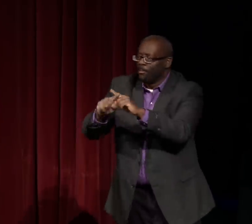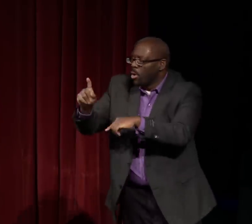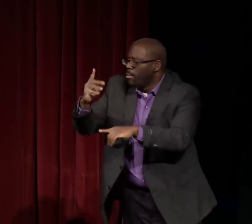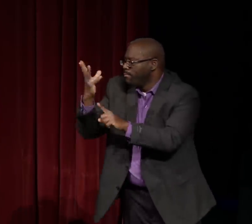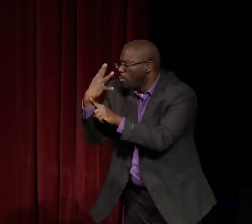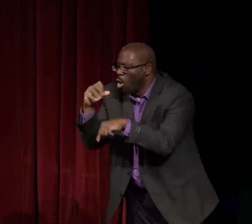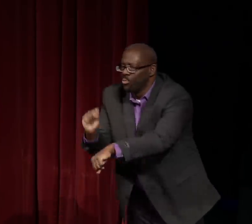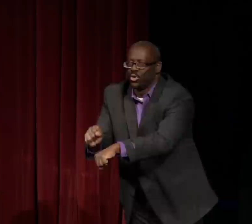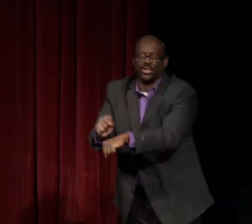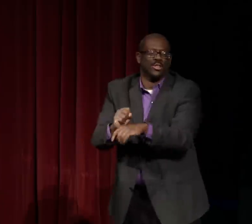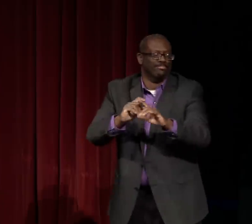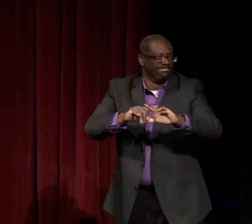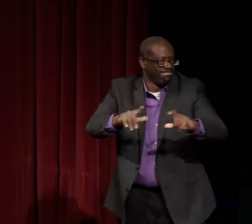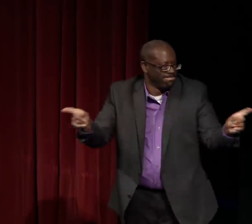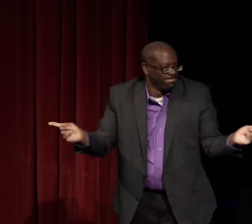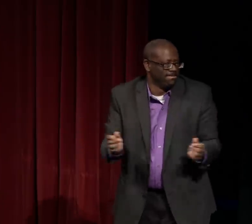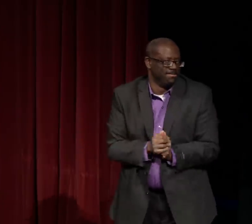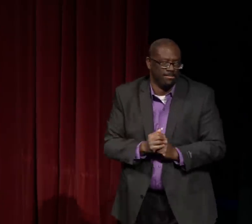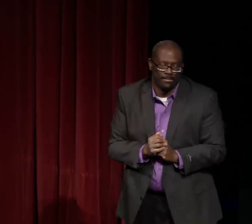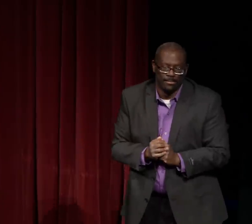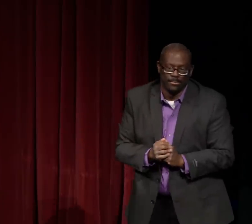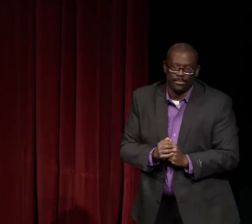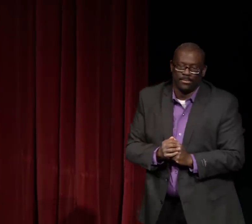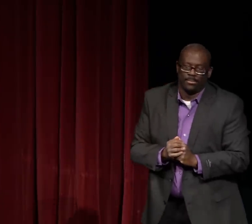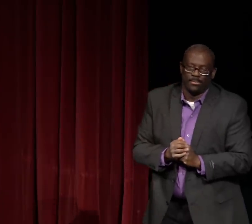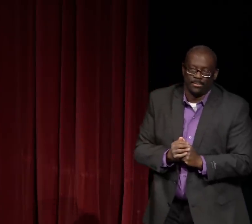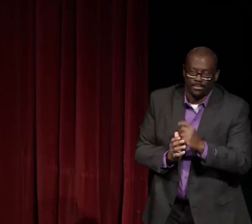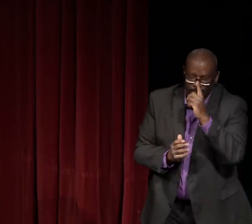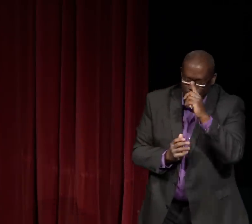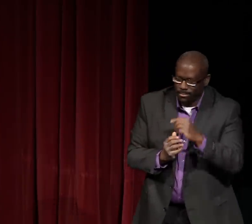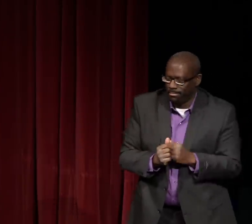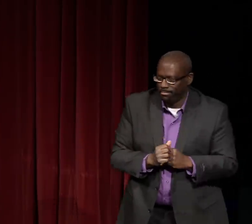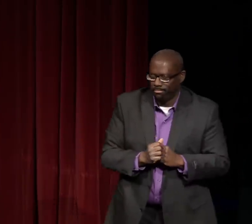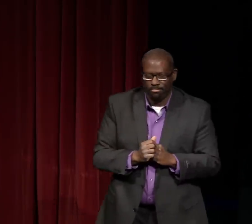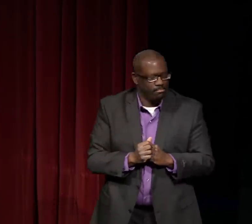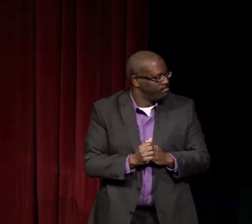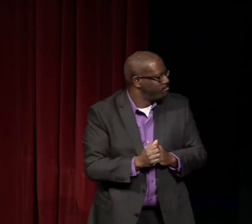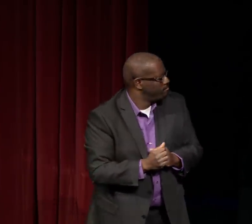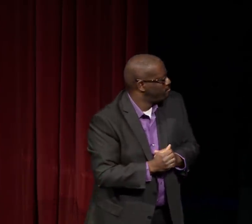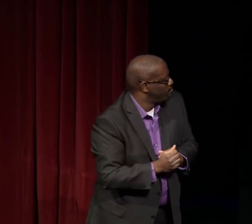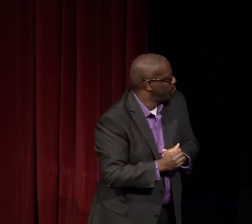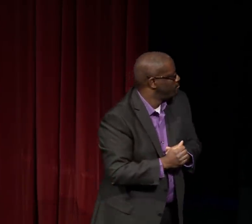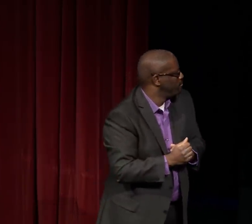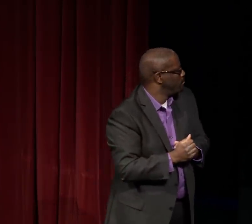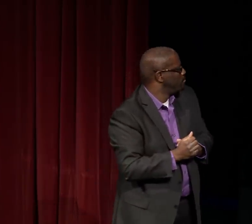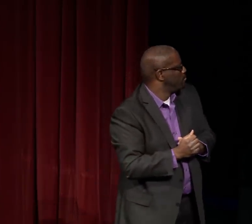So it's rare to see someone of color be able to work in different arenas